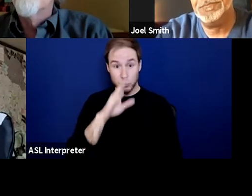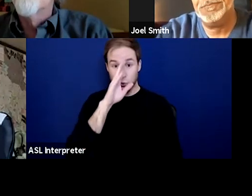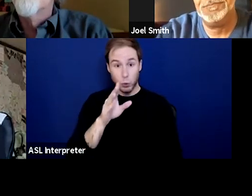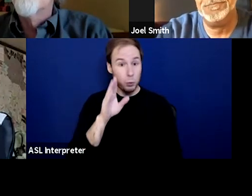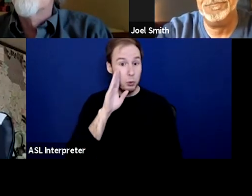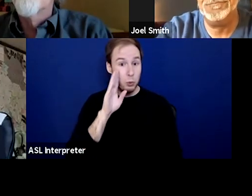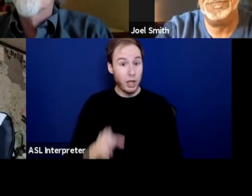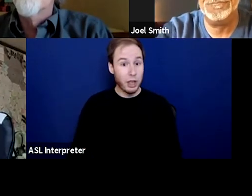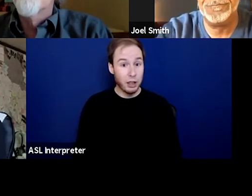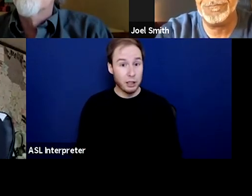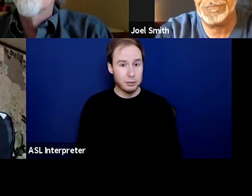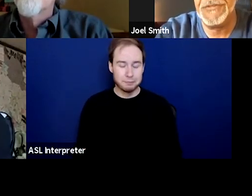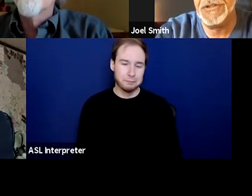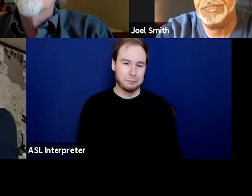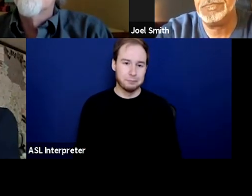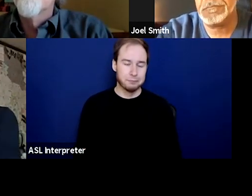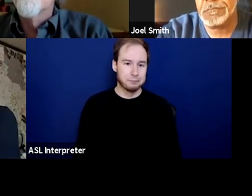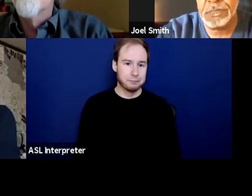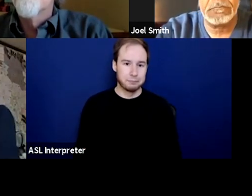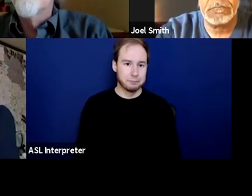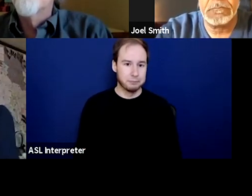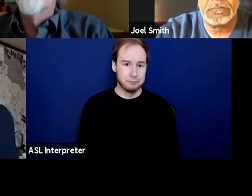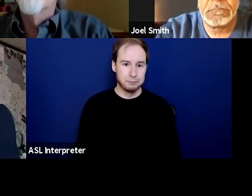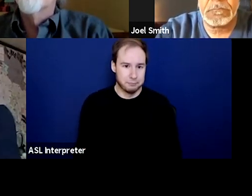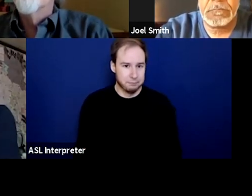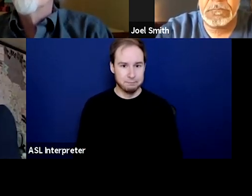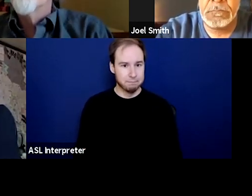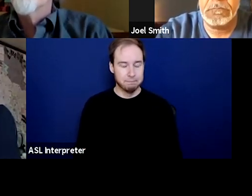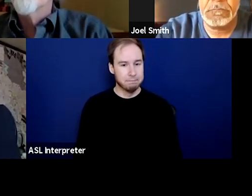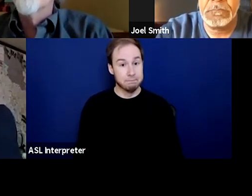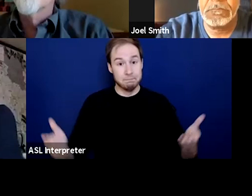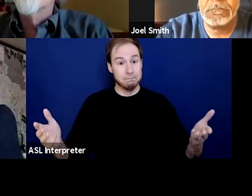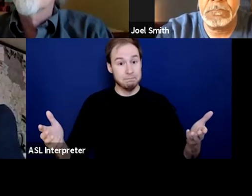till the end of the day, let alone till the end of the week. And I can't really...